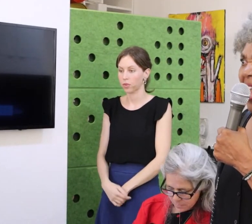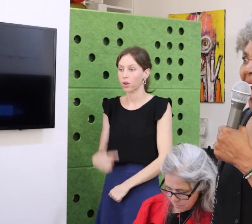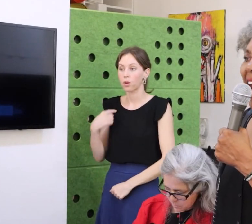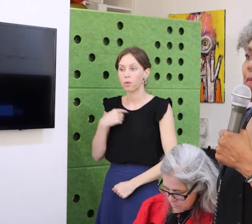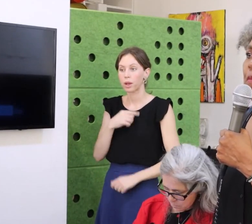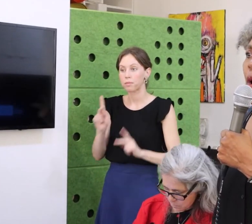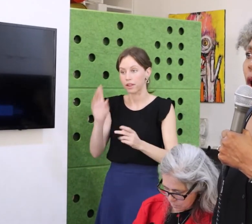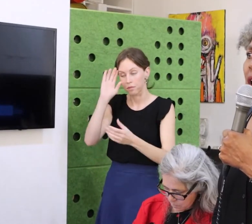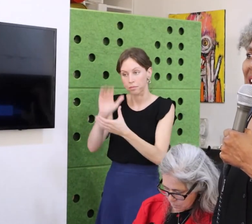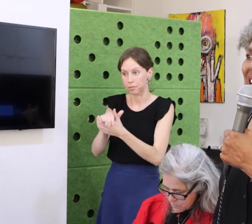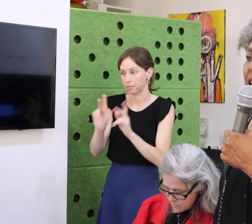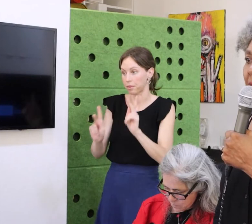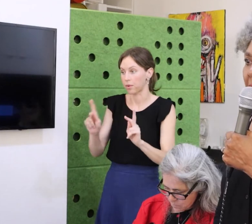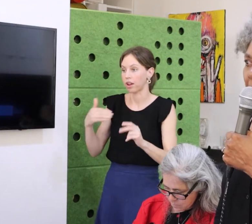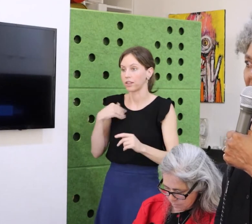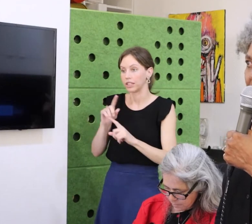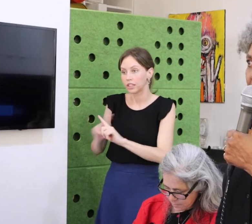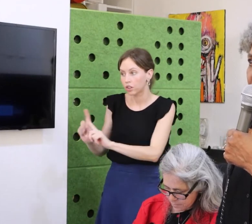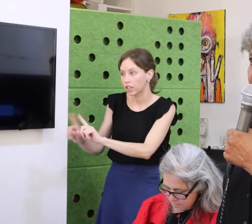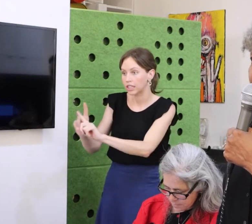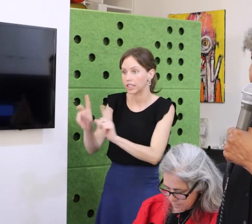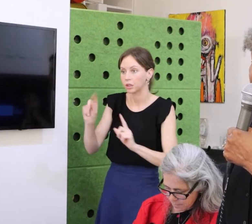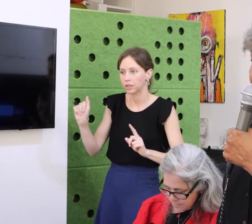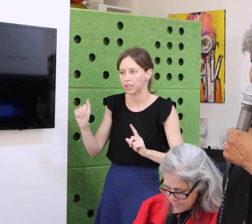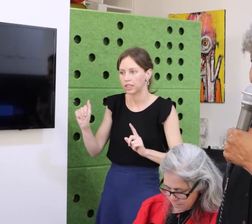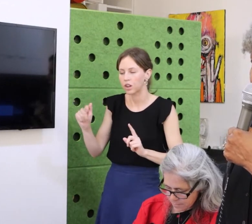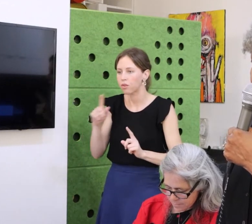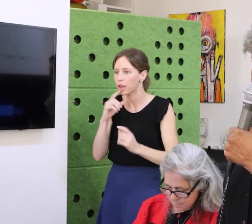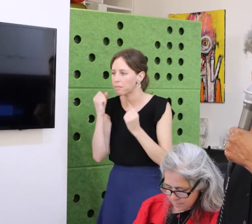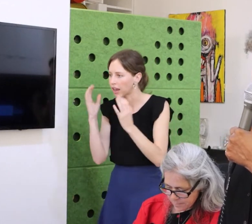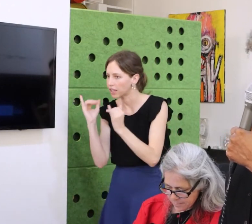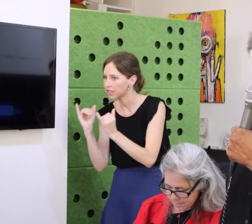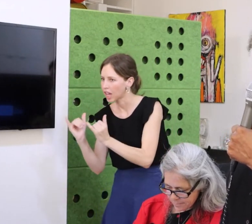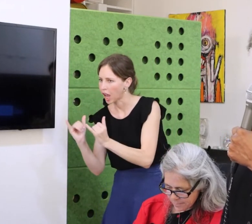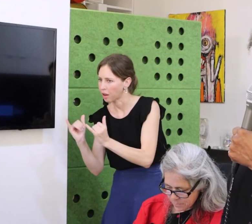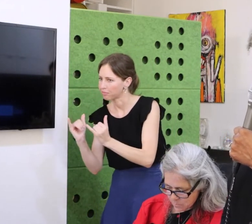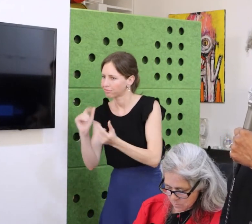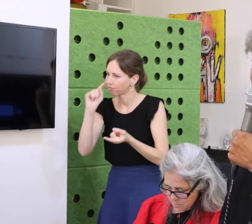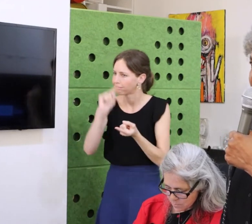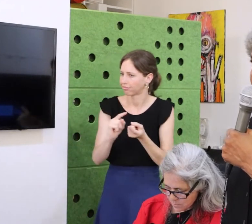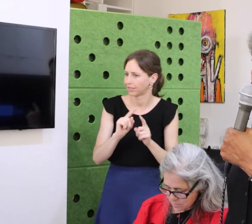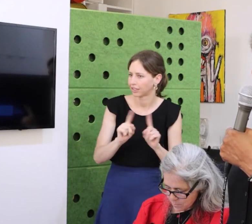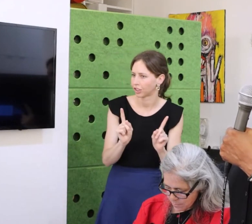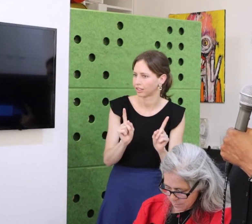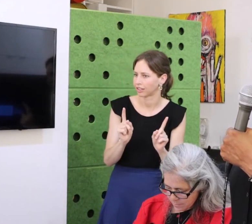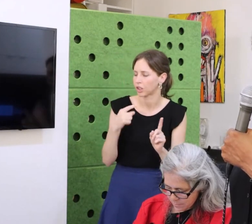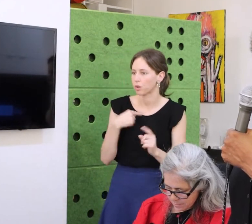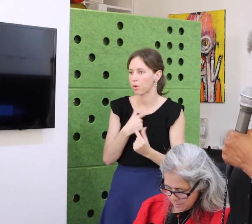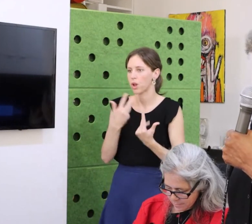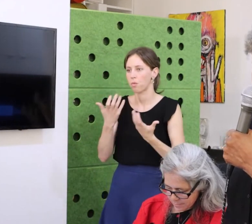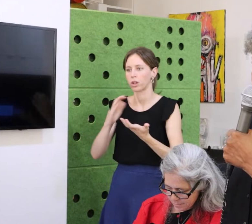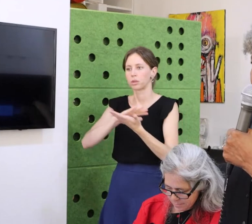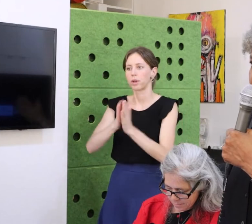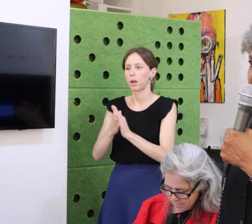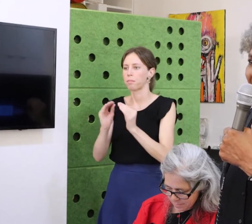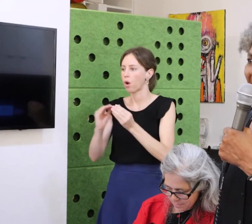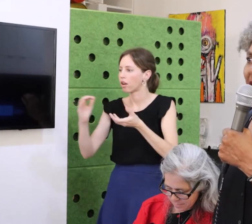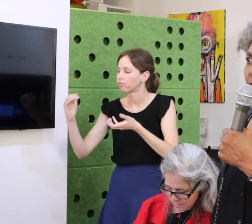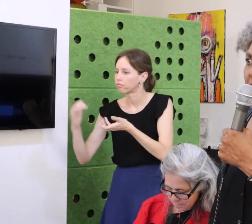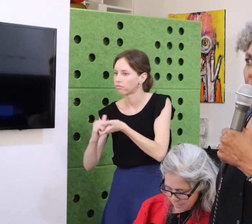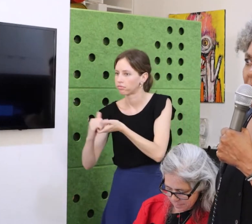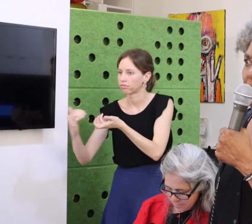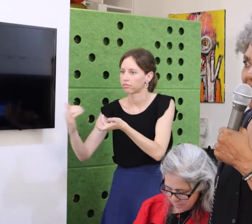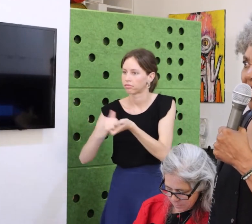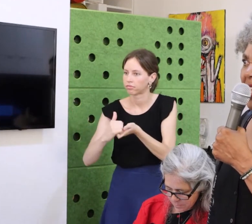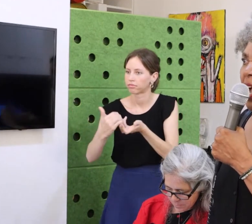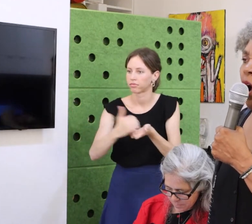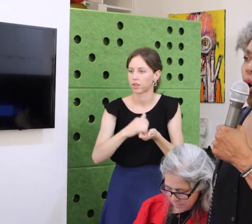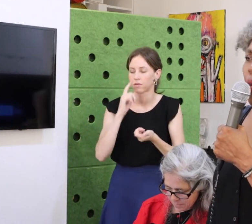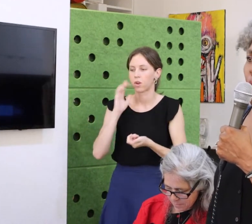disabilities and succeed.